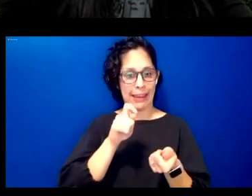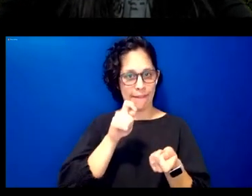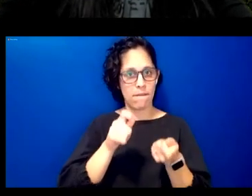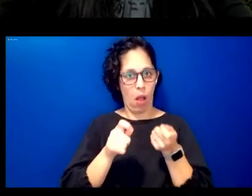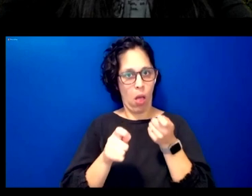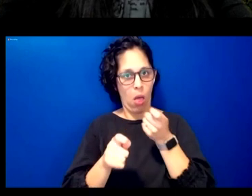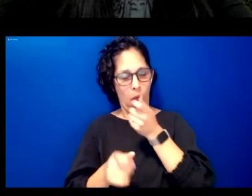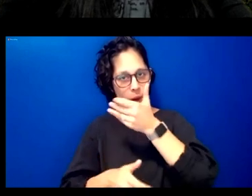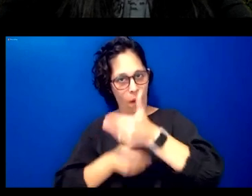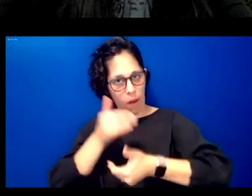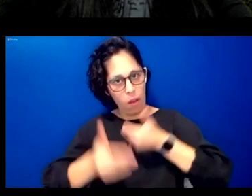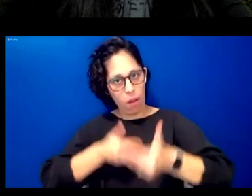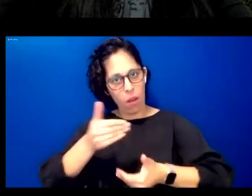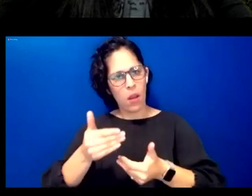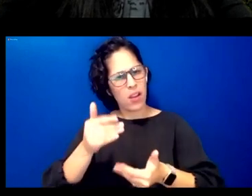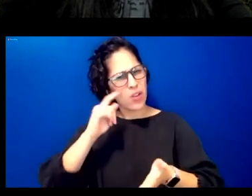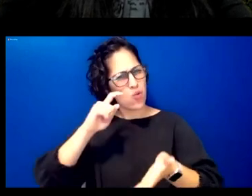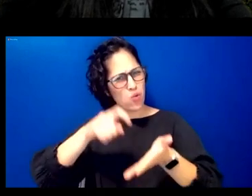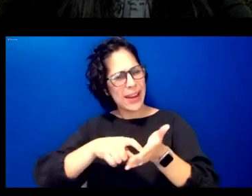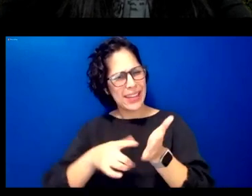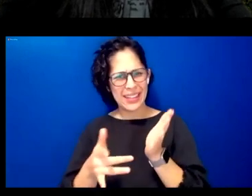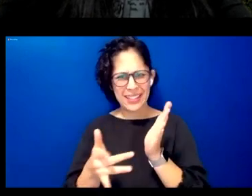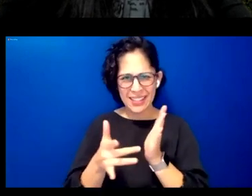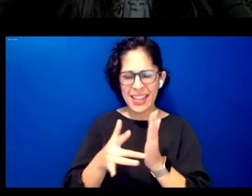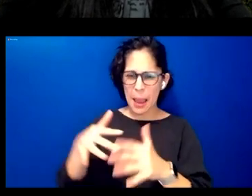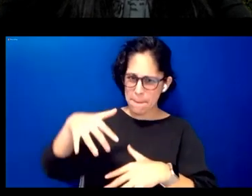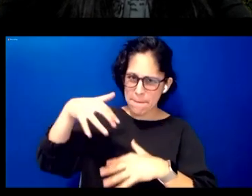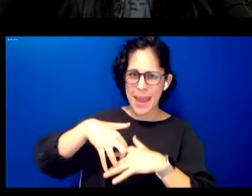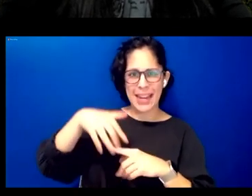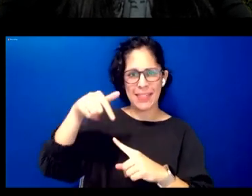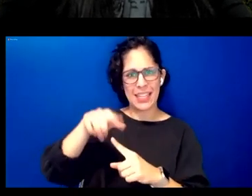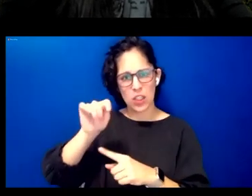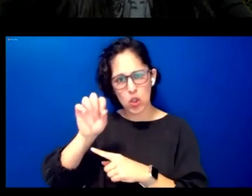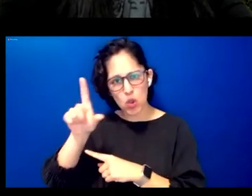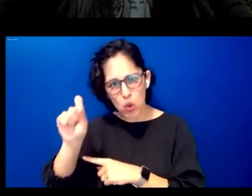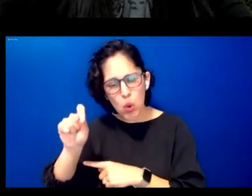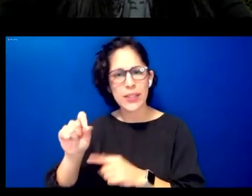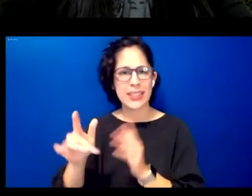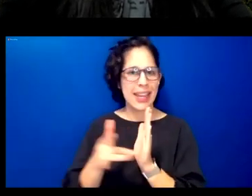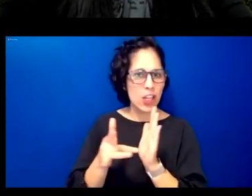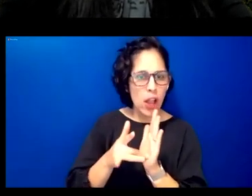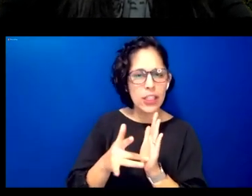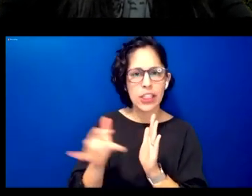data and knowledge embedded in these digital tools and technologies as well as the digital